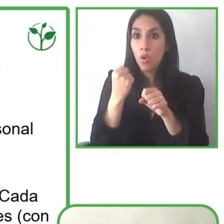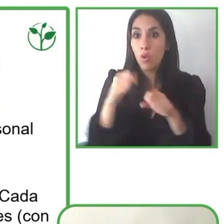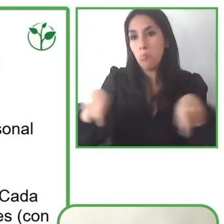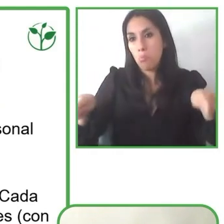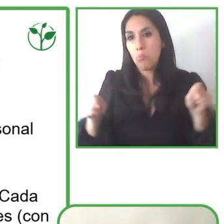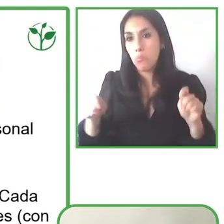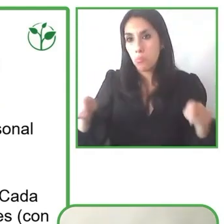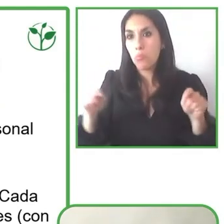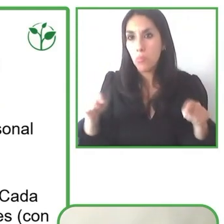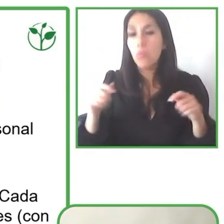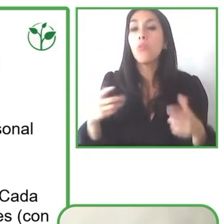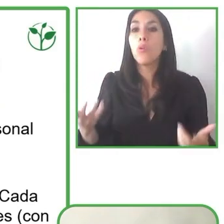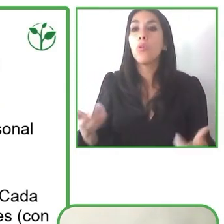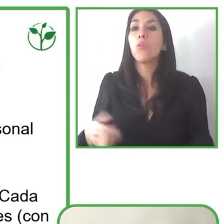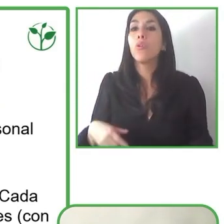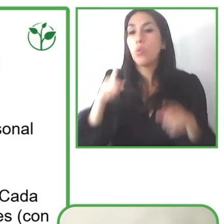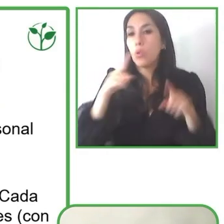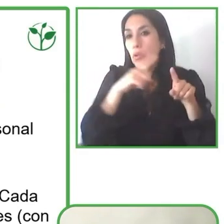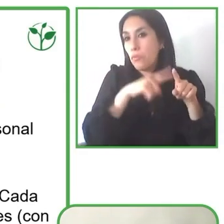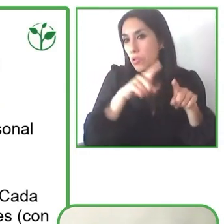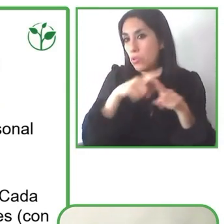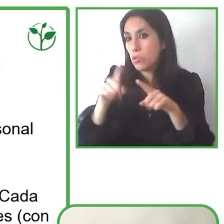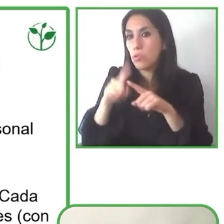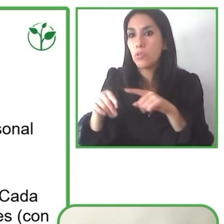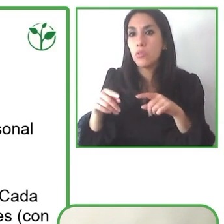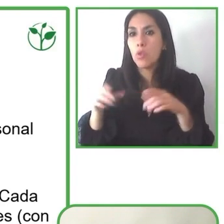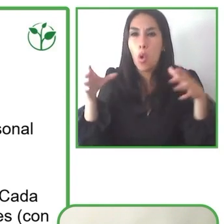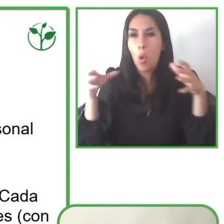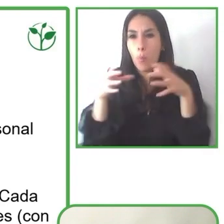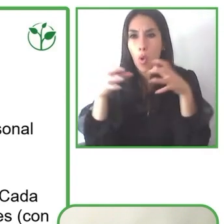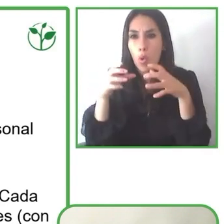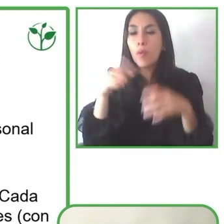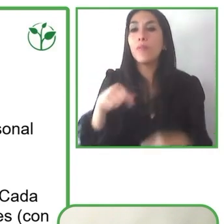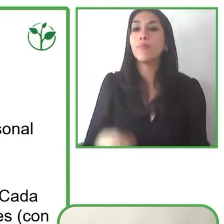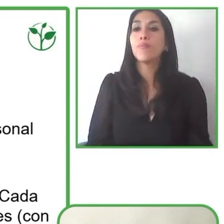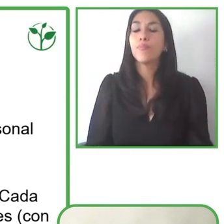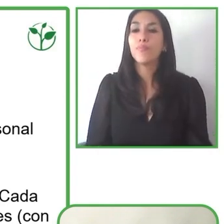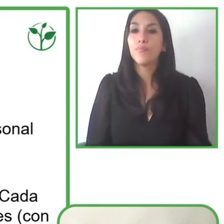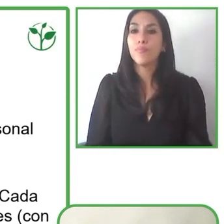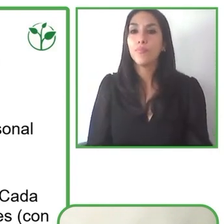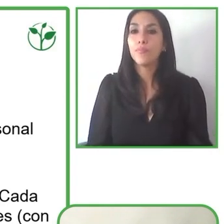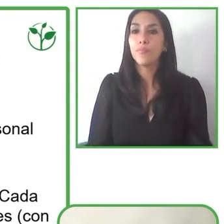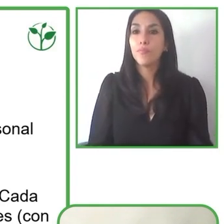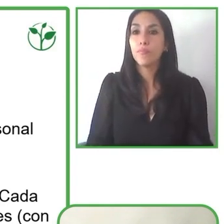to work and understand how to work with guests in wheelchairs, for example, and how they can be